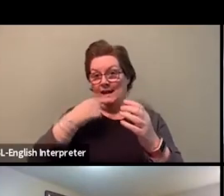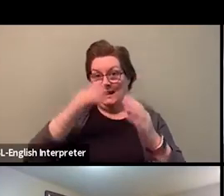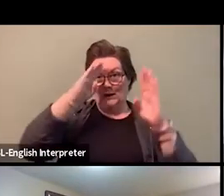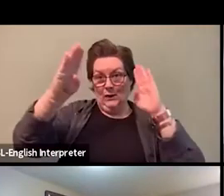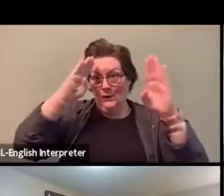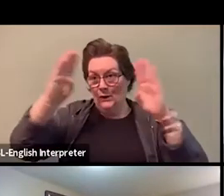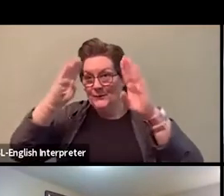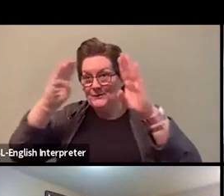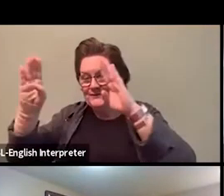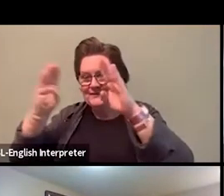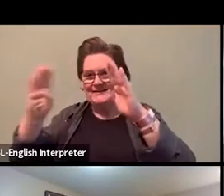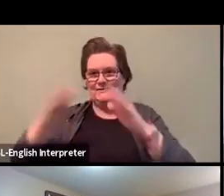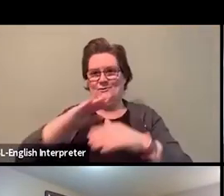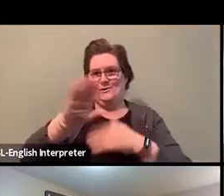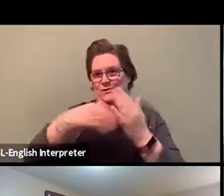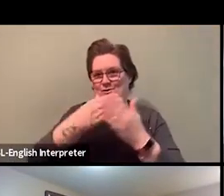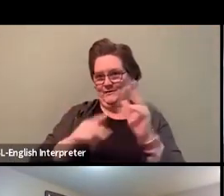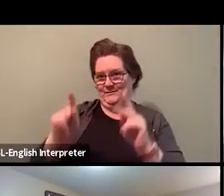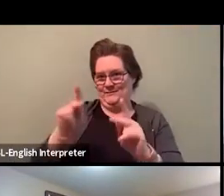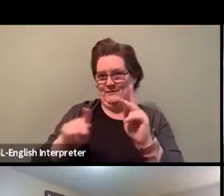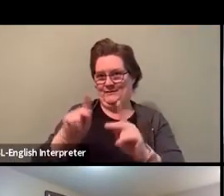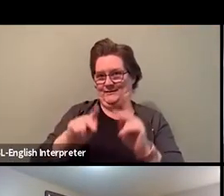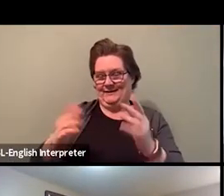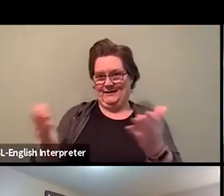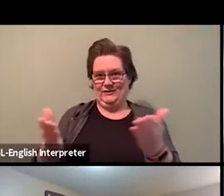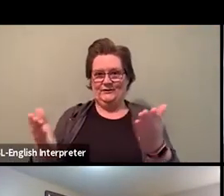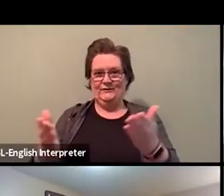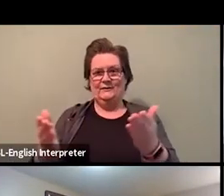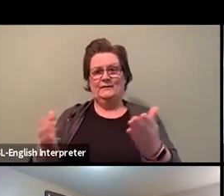You know, I want to also thank you all for your work.